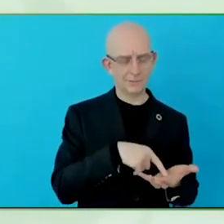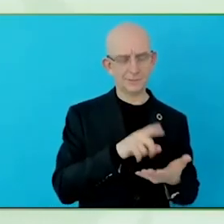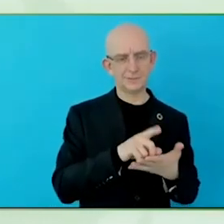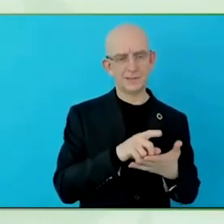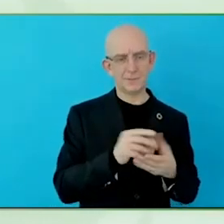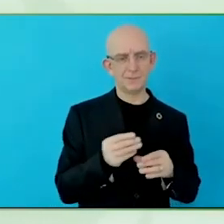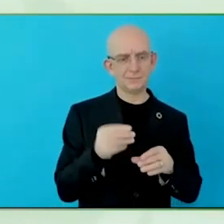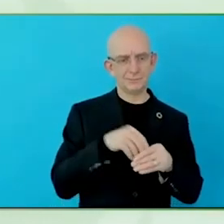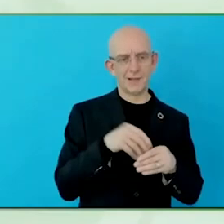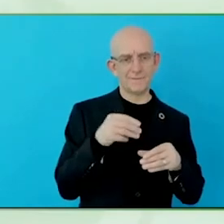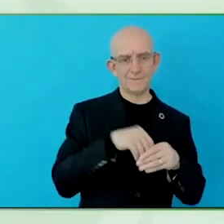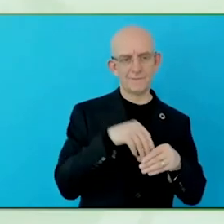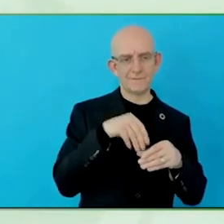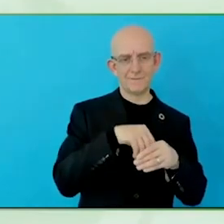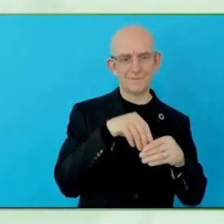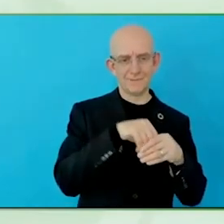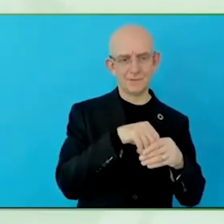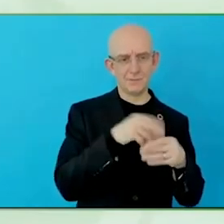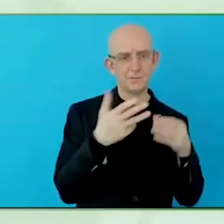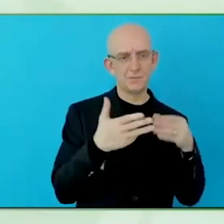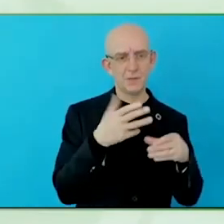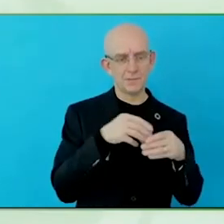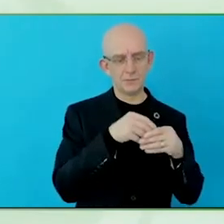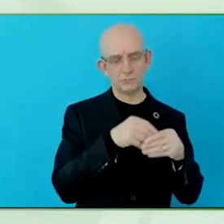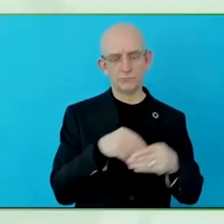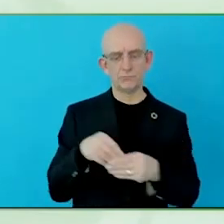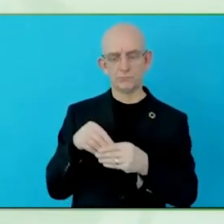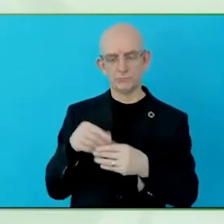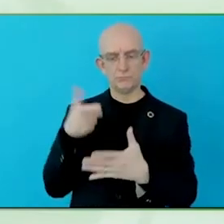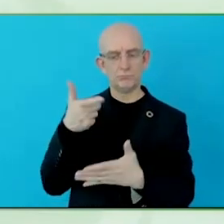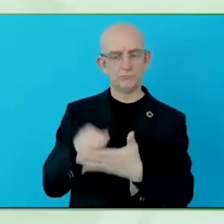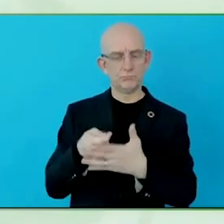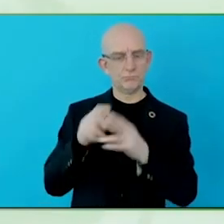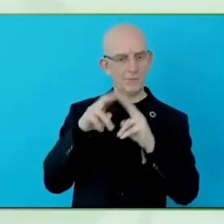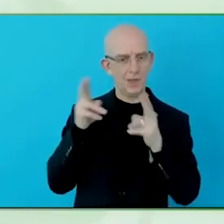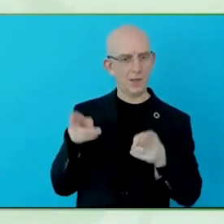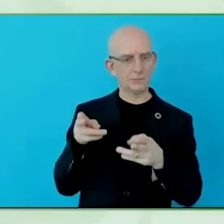quality of the accessibility of the services you are offering the